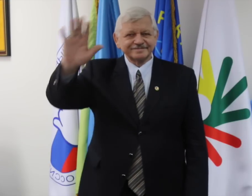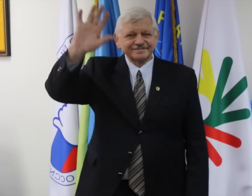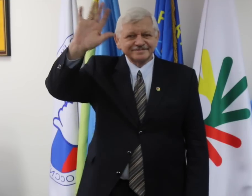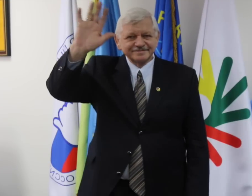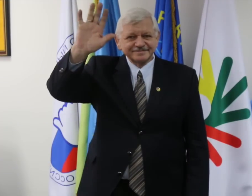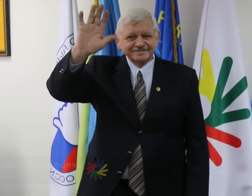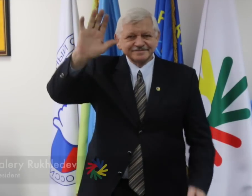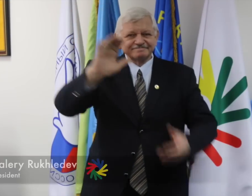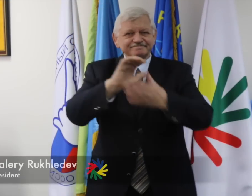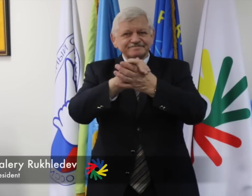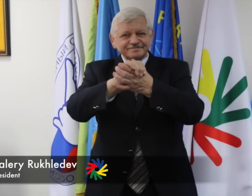Greetings to everyone!